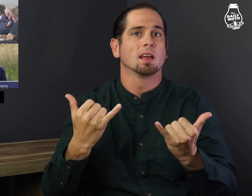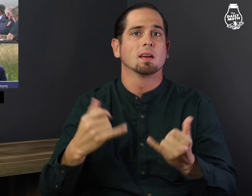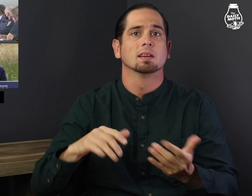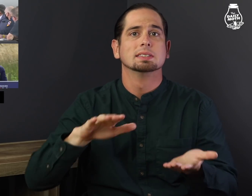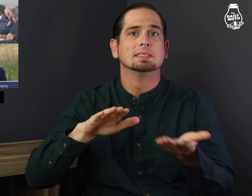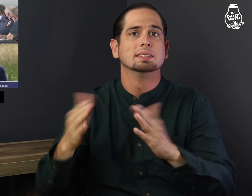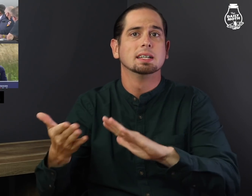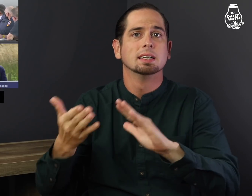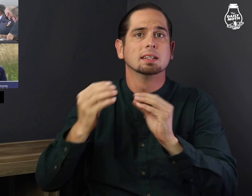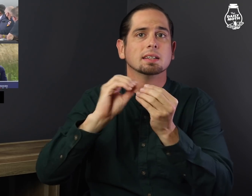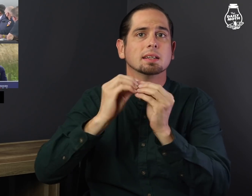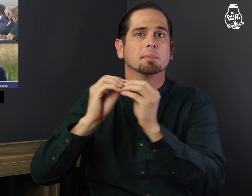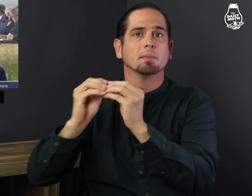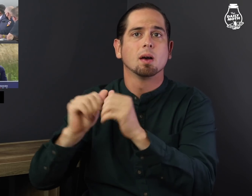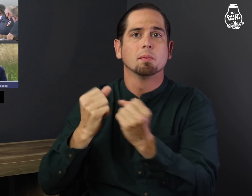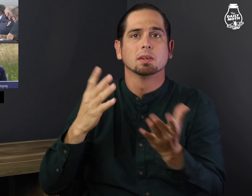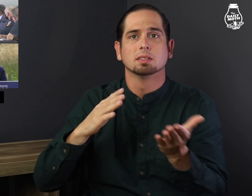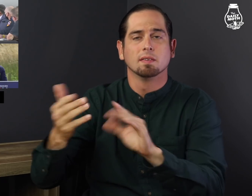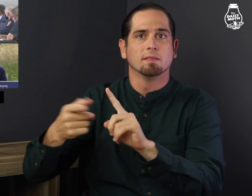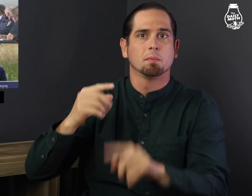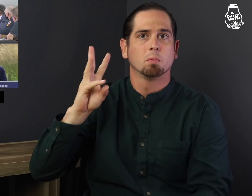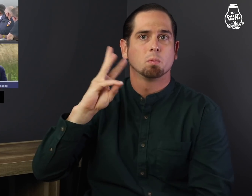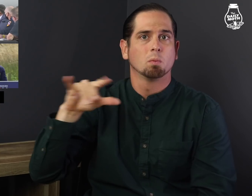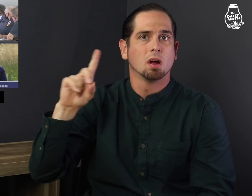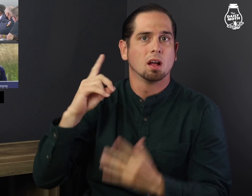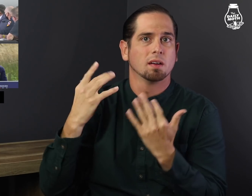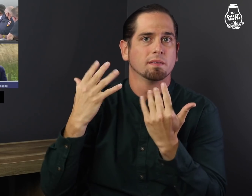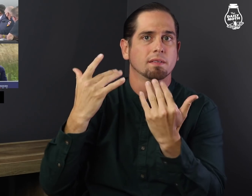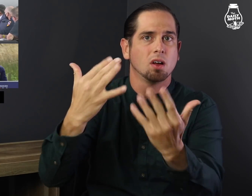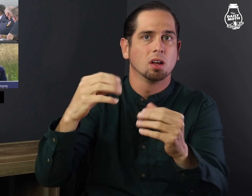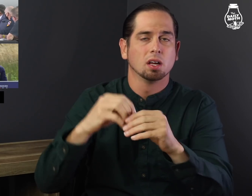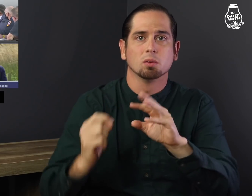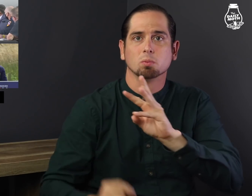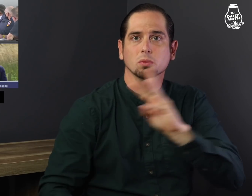The death toll from the wildfires in